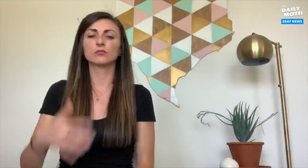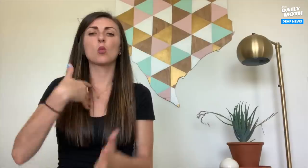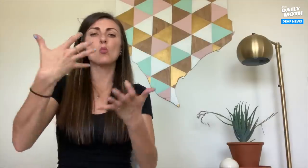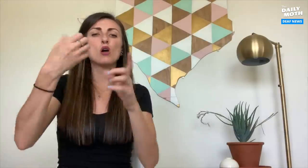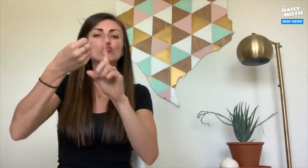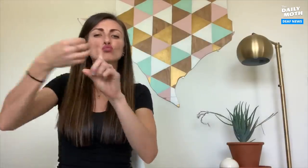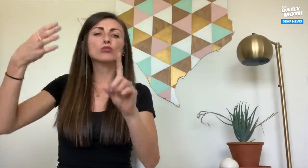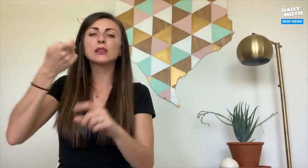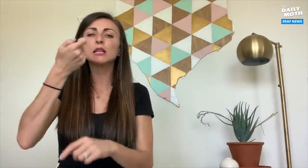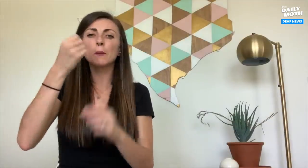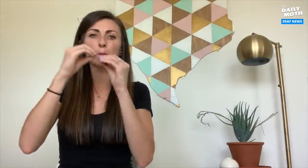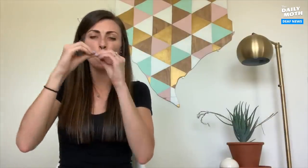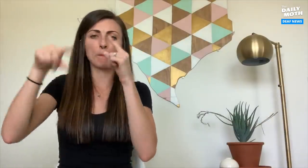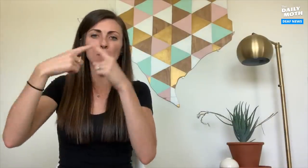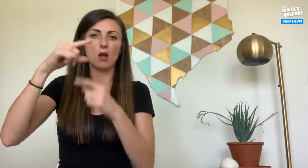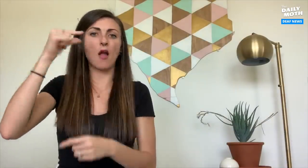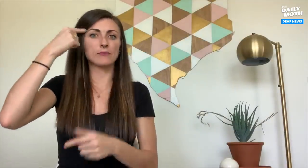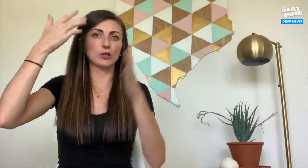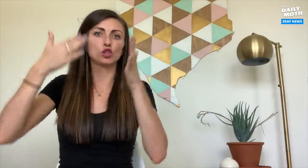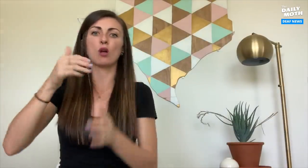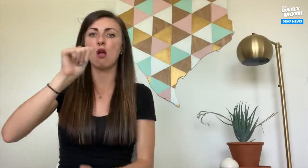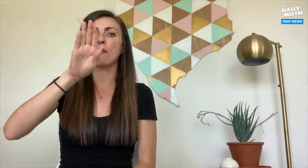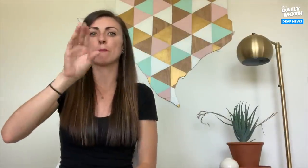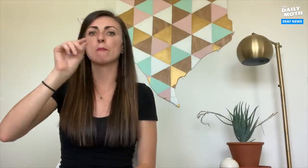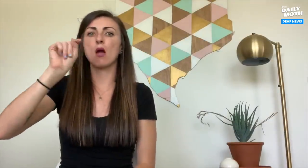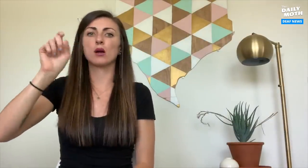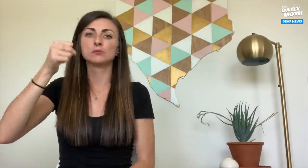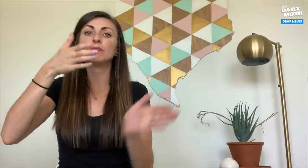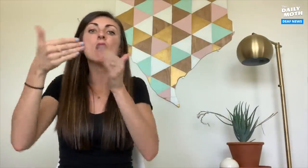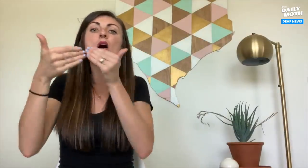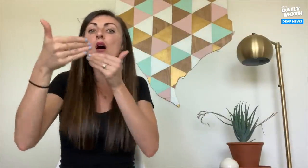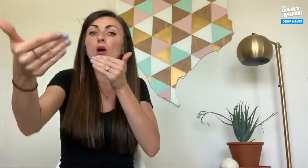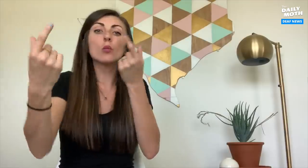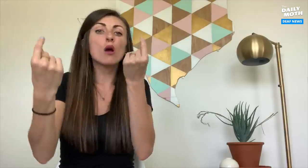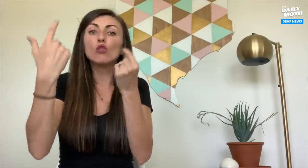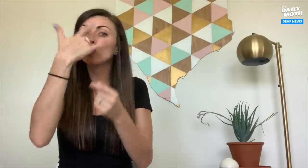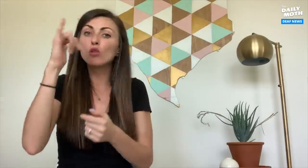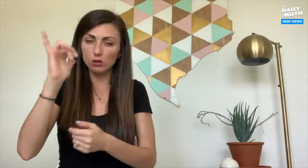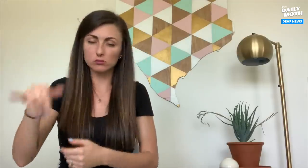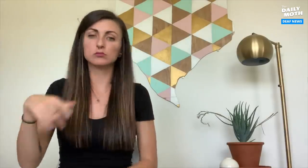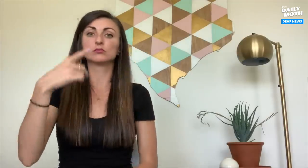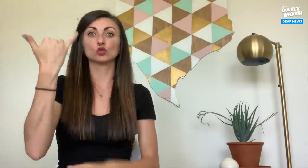I wanted to expand on Governor Abbott's upcoming plans.